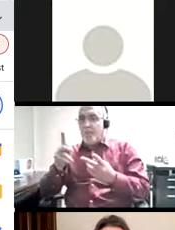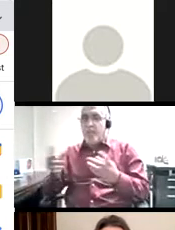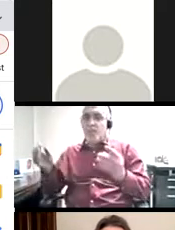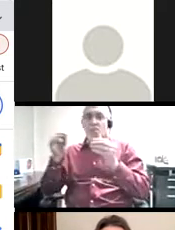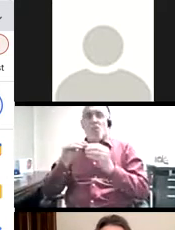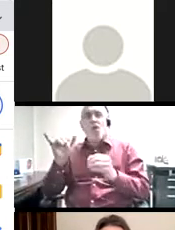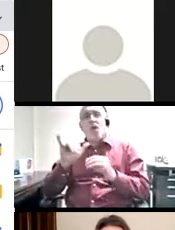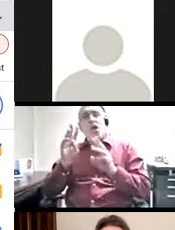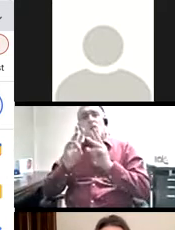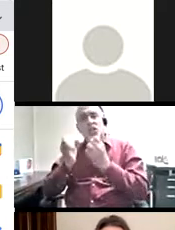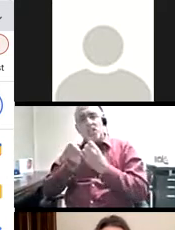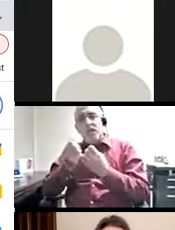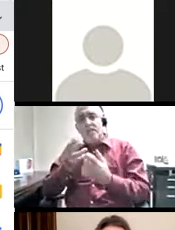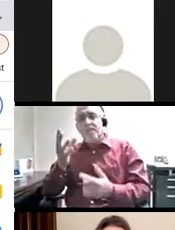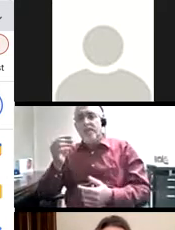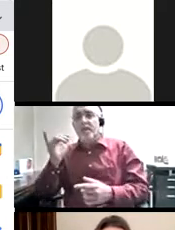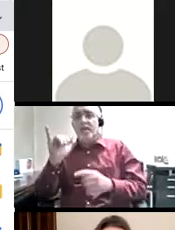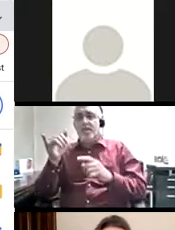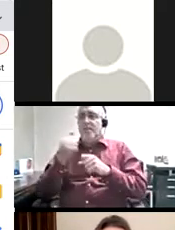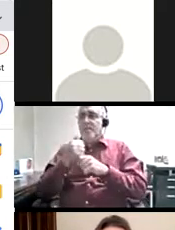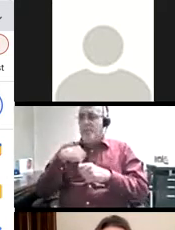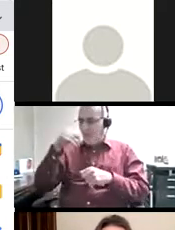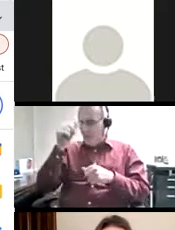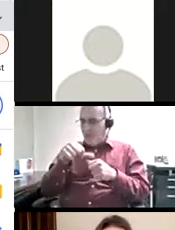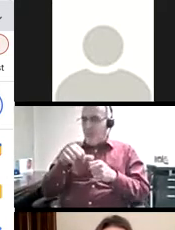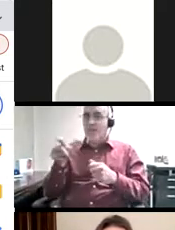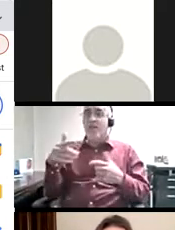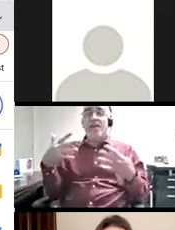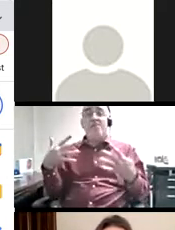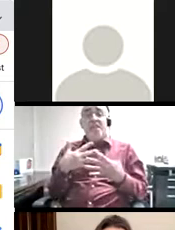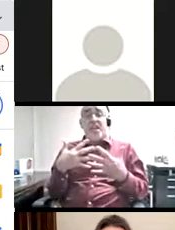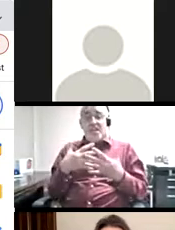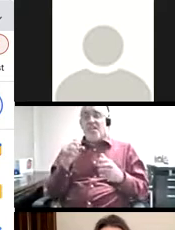our learning space into more of a collaborative workshop and it reminded me that our fears can be